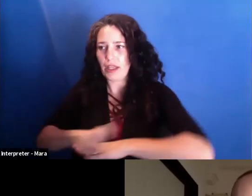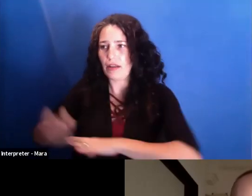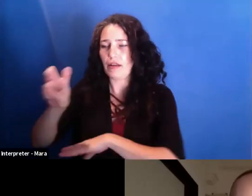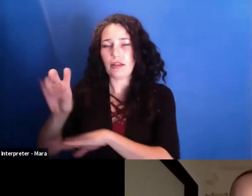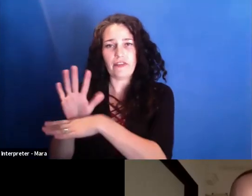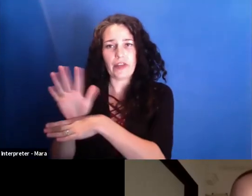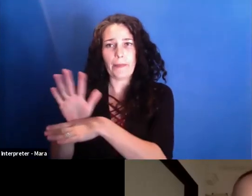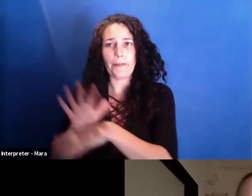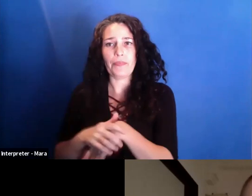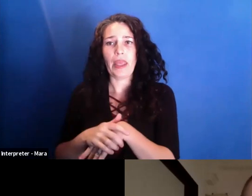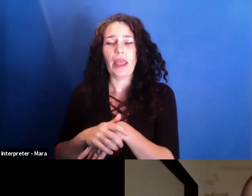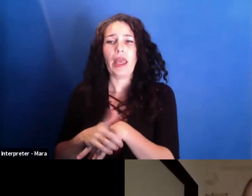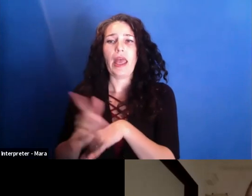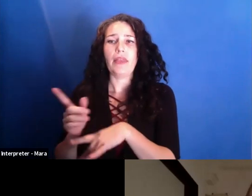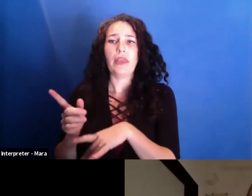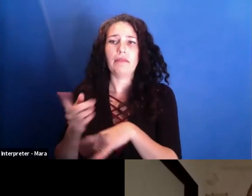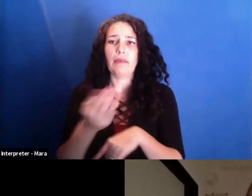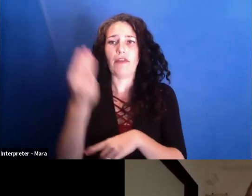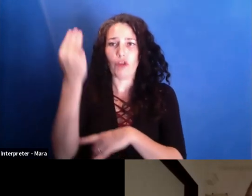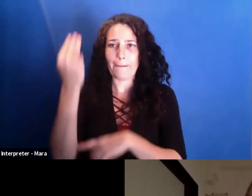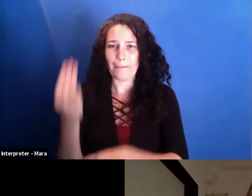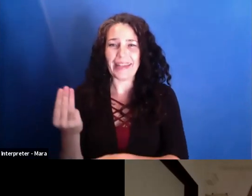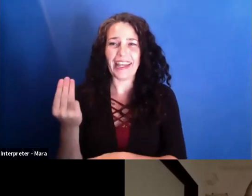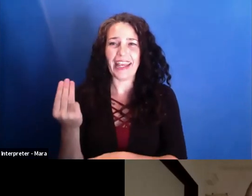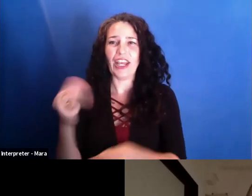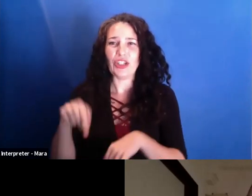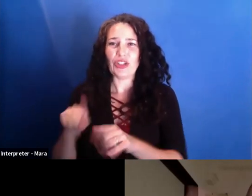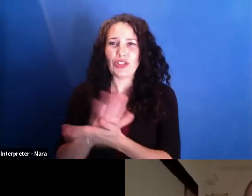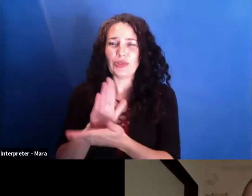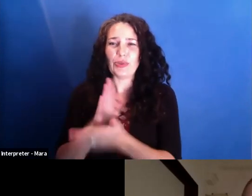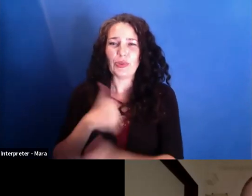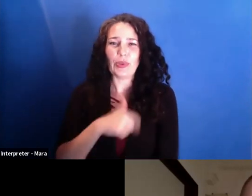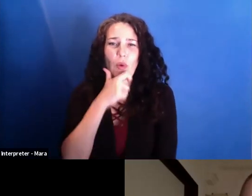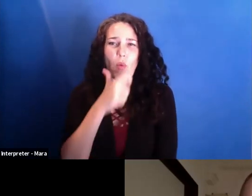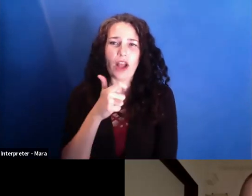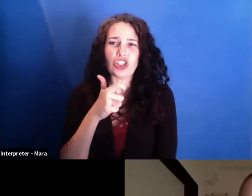every Monday, we would watch the whole history of documentary.